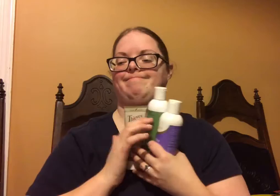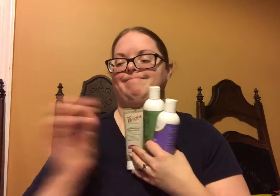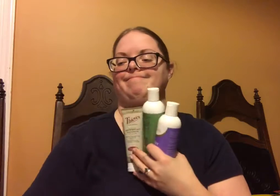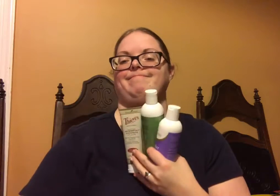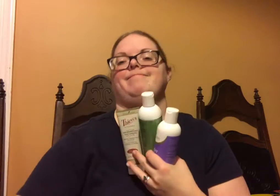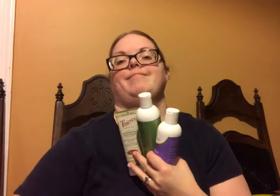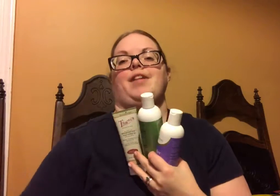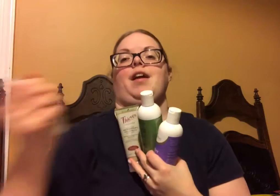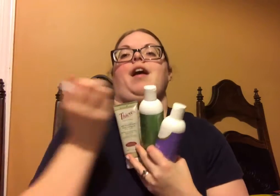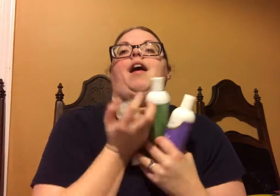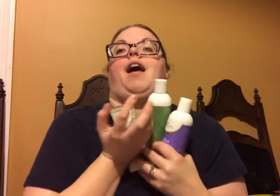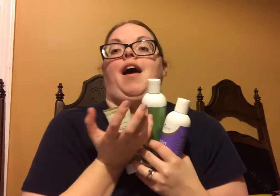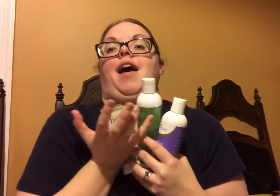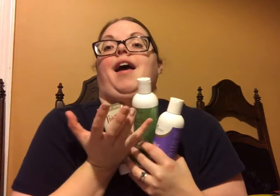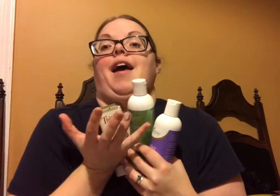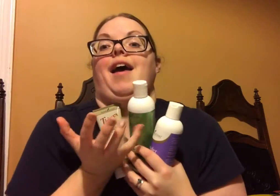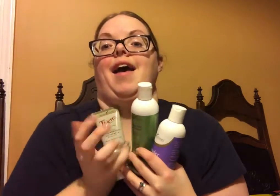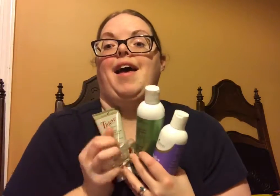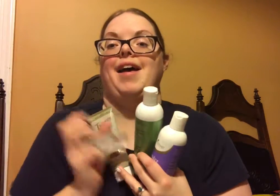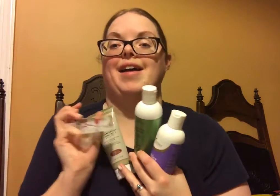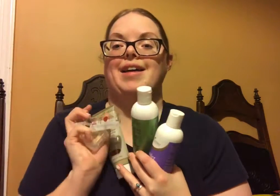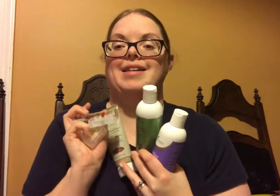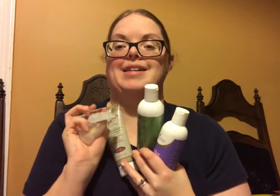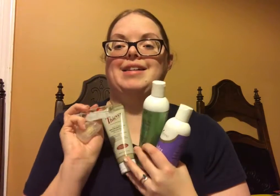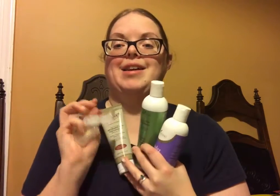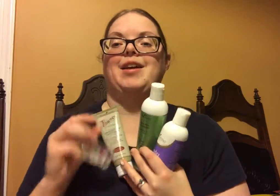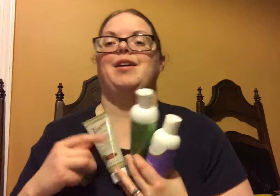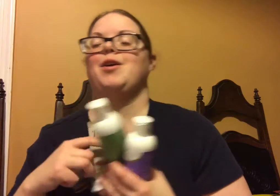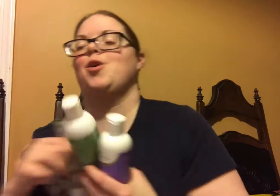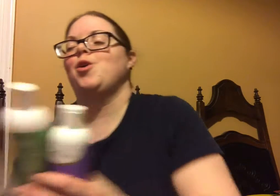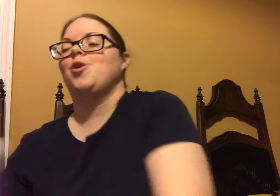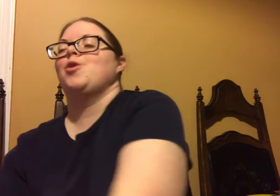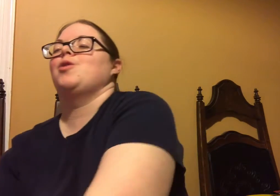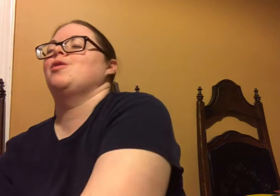of their products!